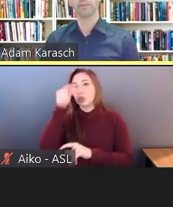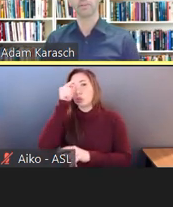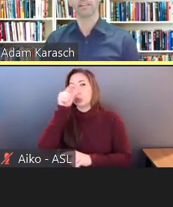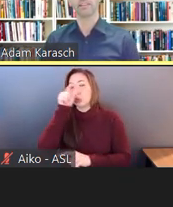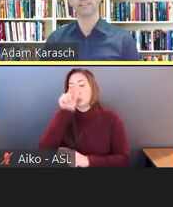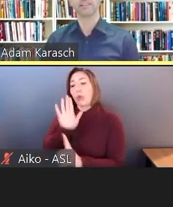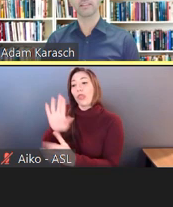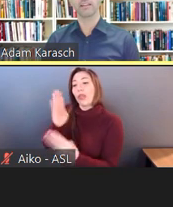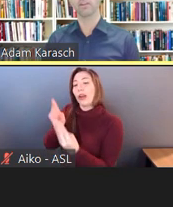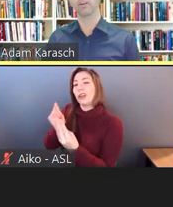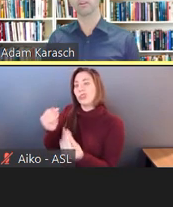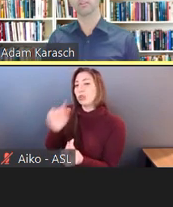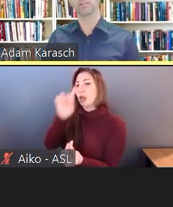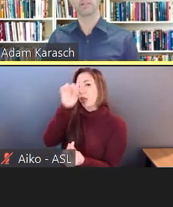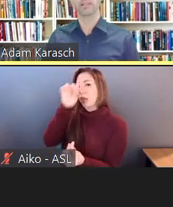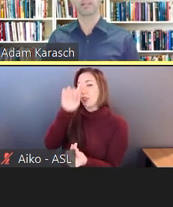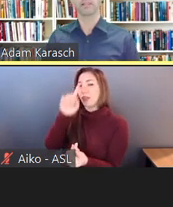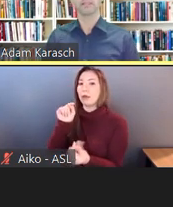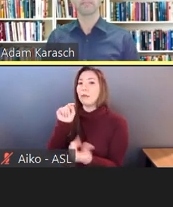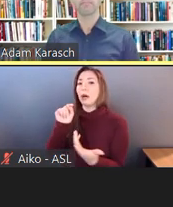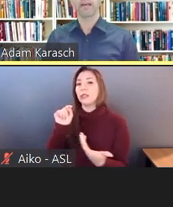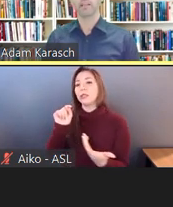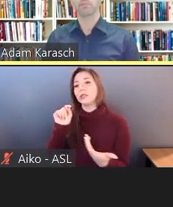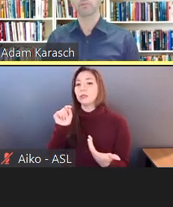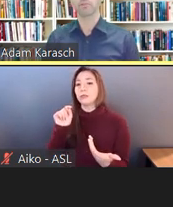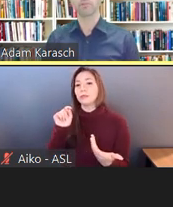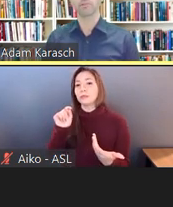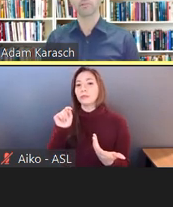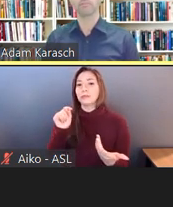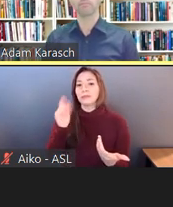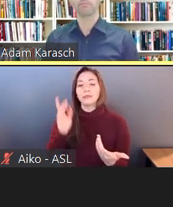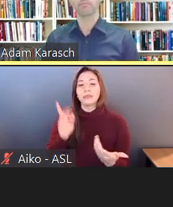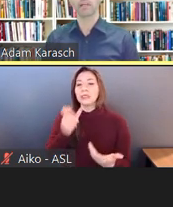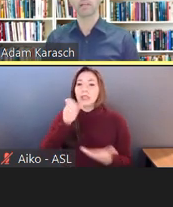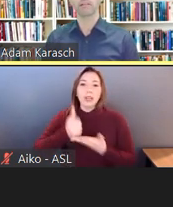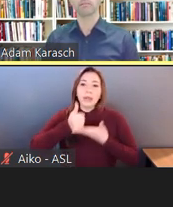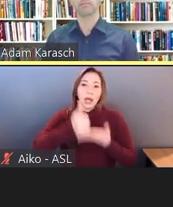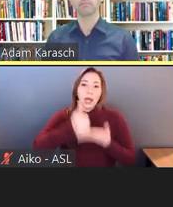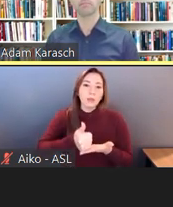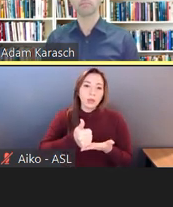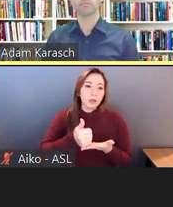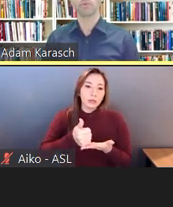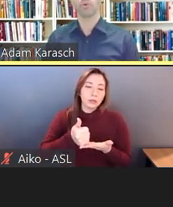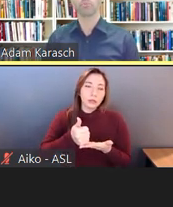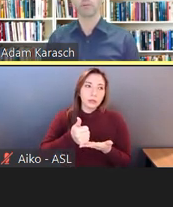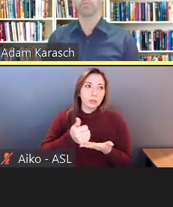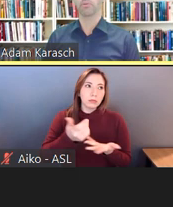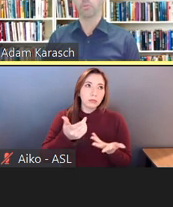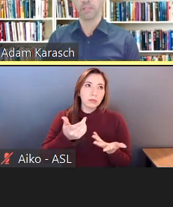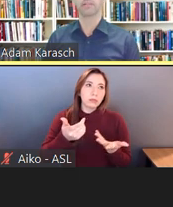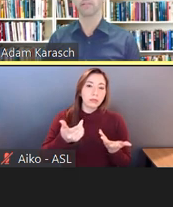but it's not at all going to be valuable for, or it won't be